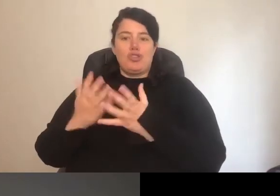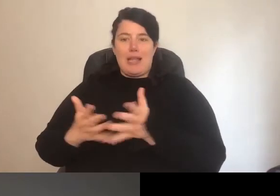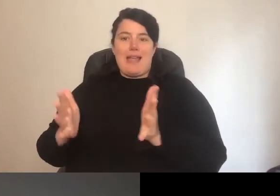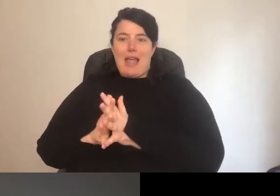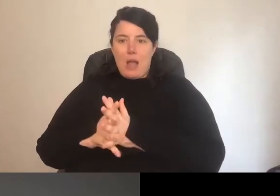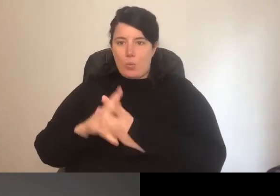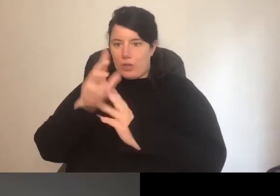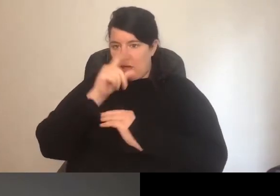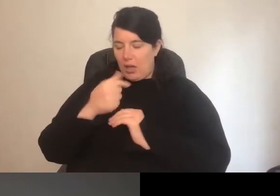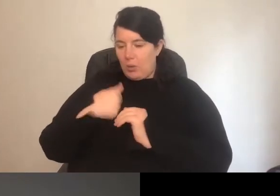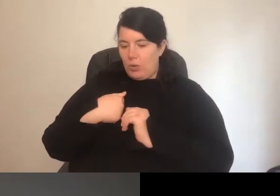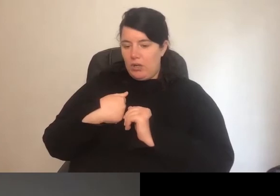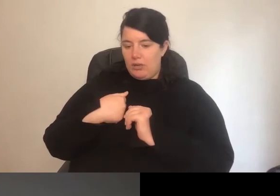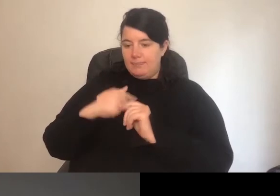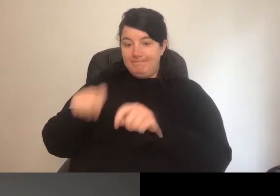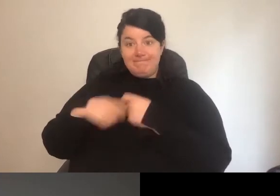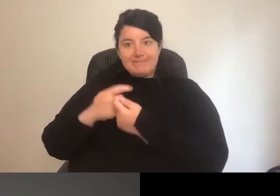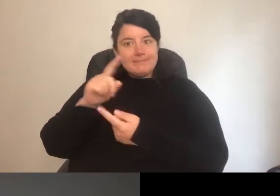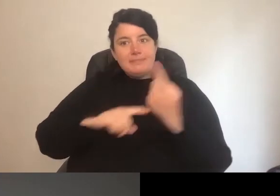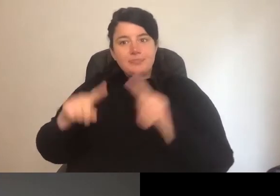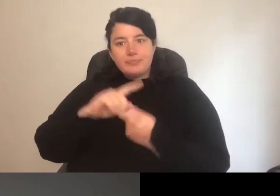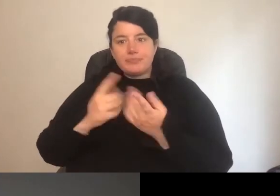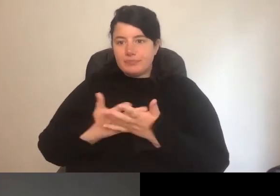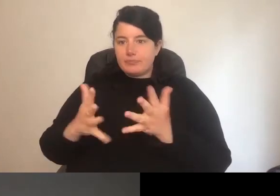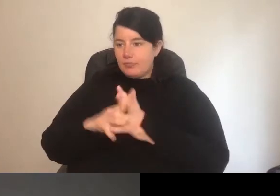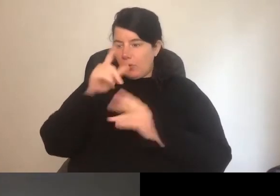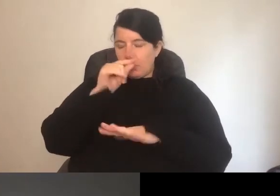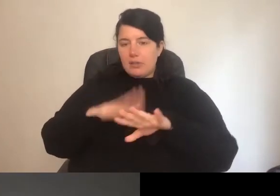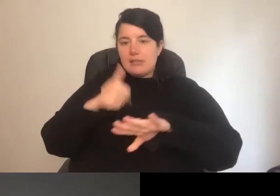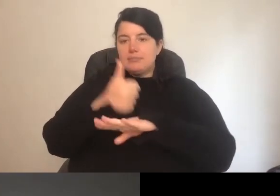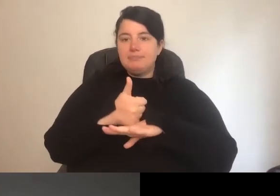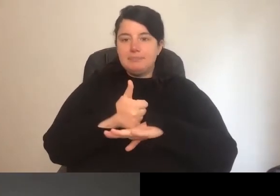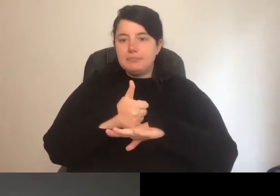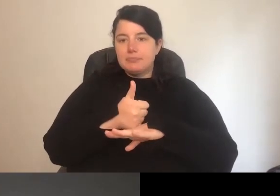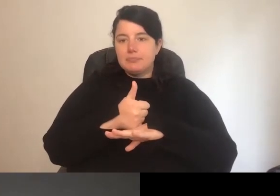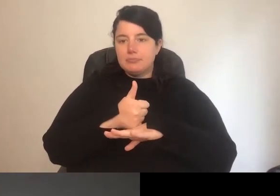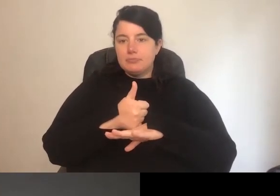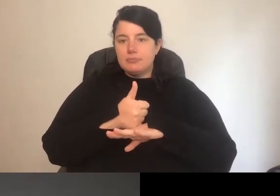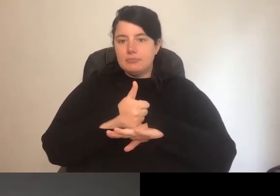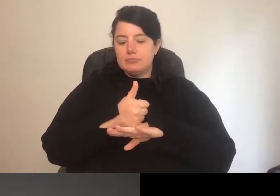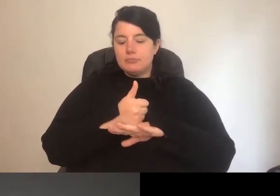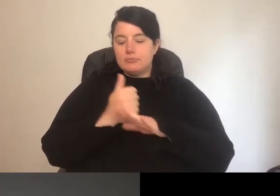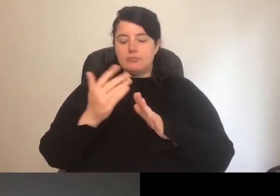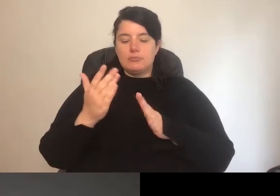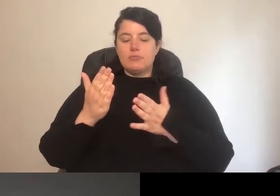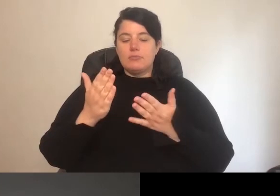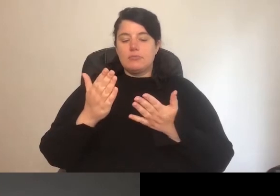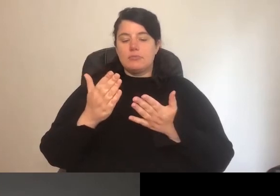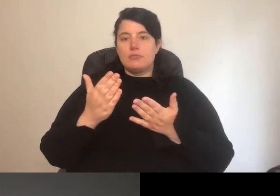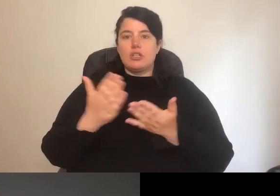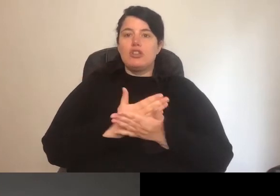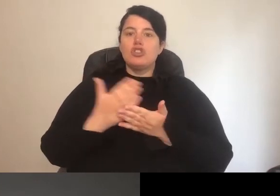of having a team meeting, how can we set up a shared drive document that